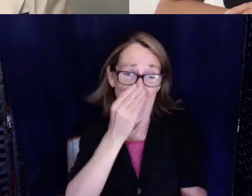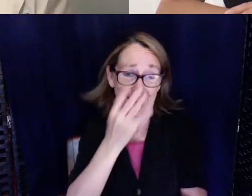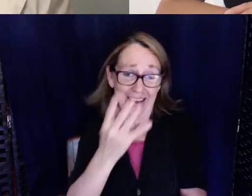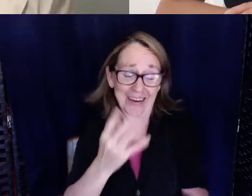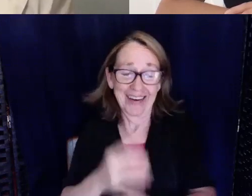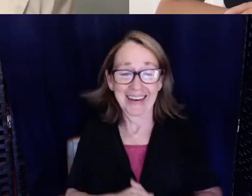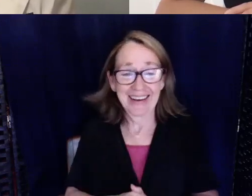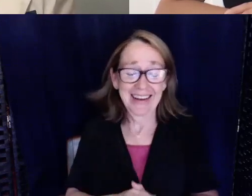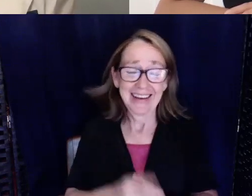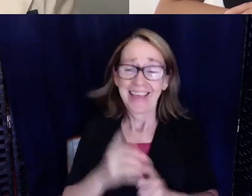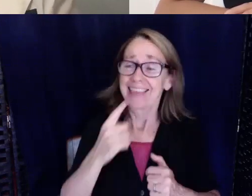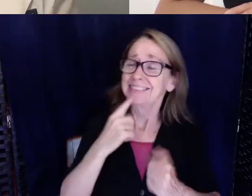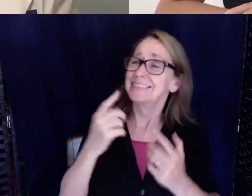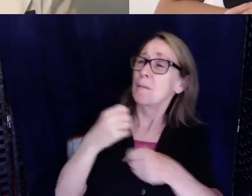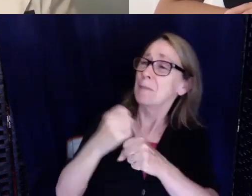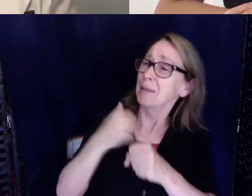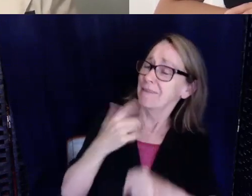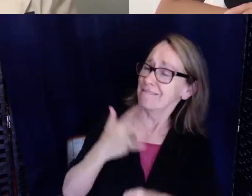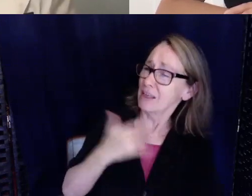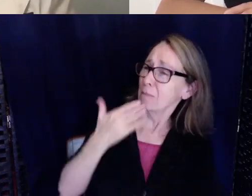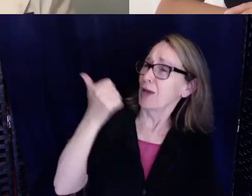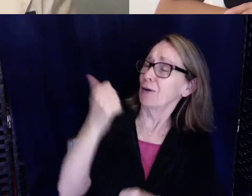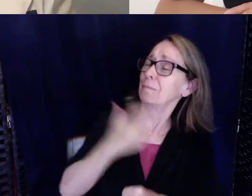Right, right, yeah.